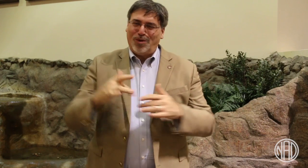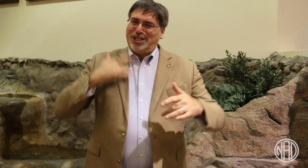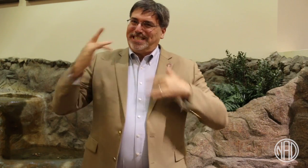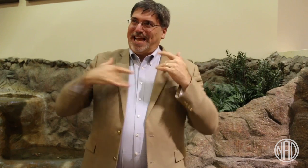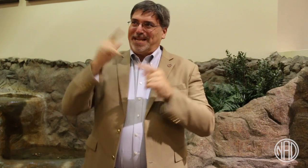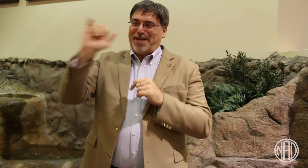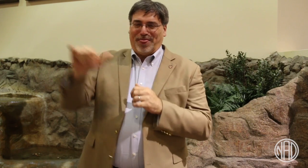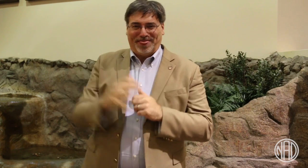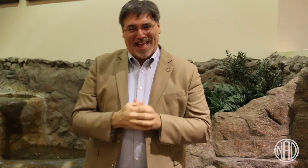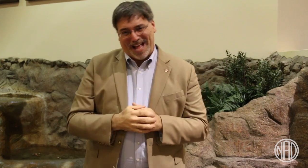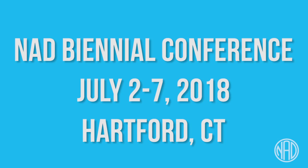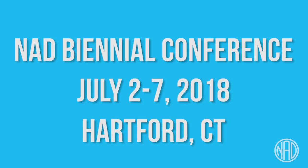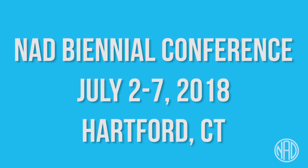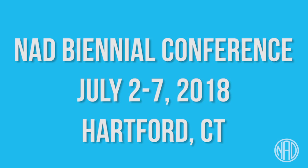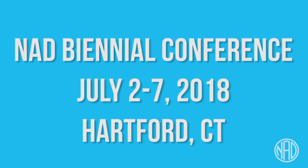We're definitely excited about this.